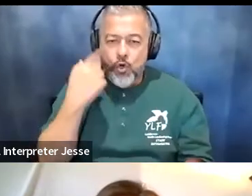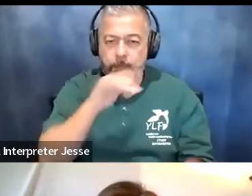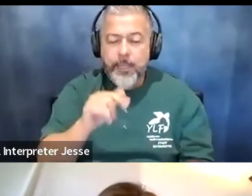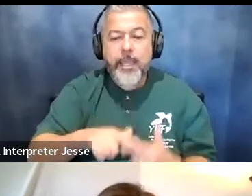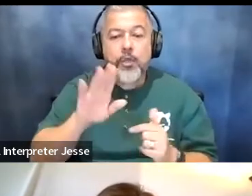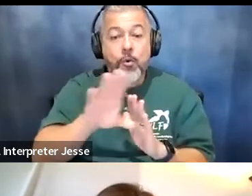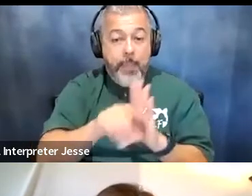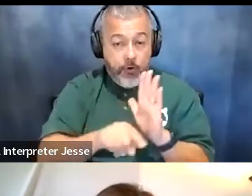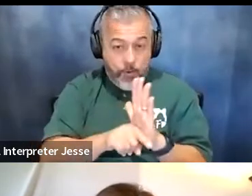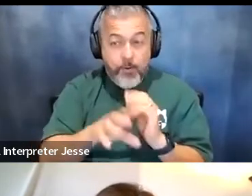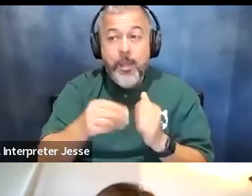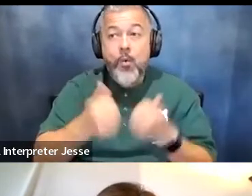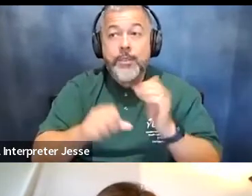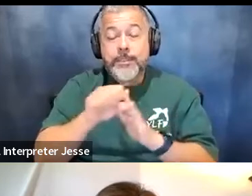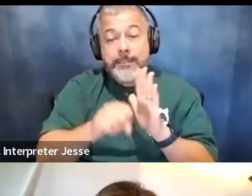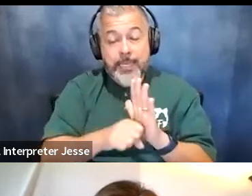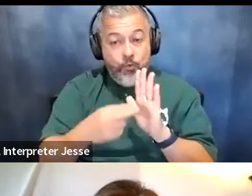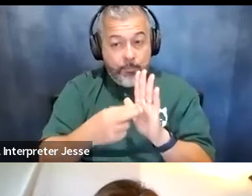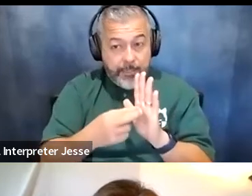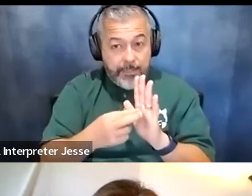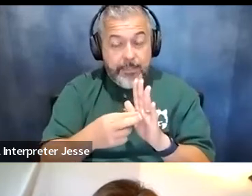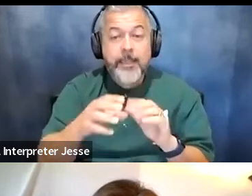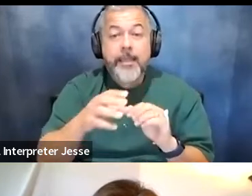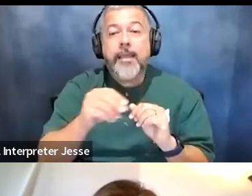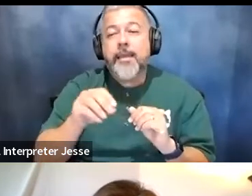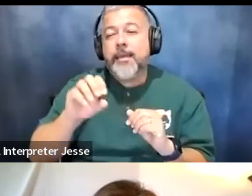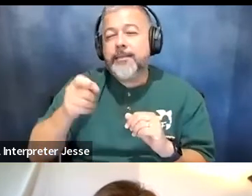well as what state that you're representing even though sarah kind of already told us that um and